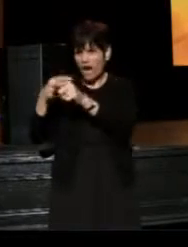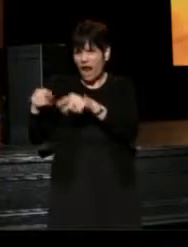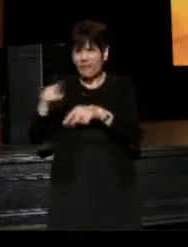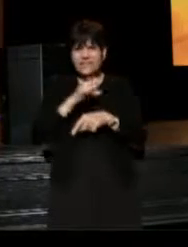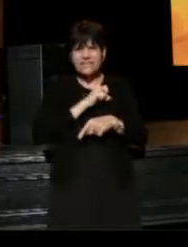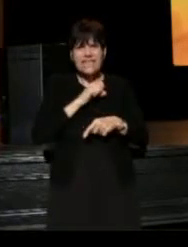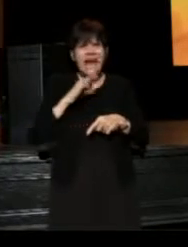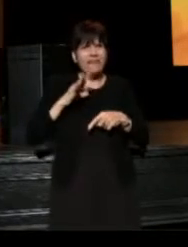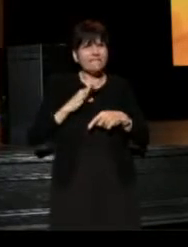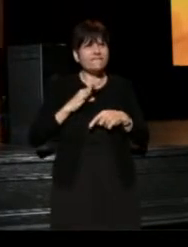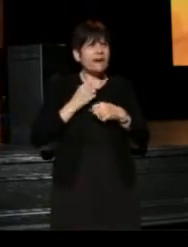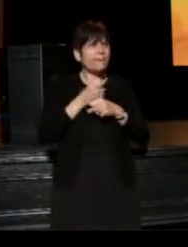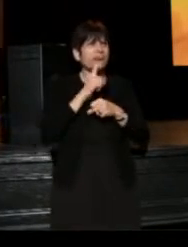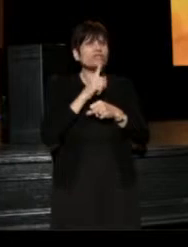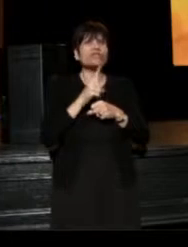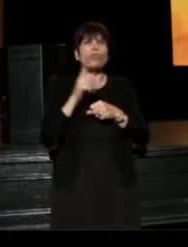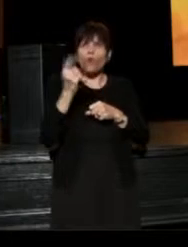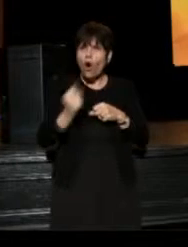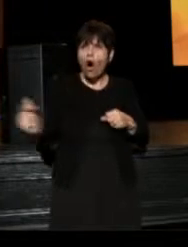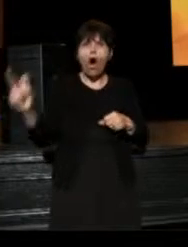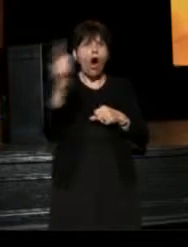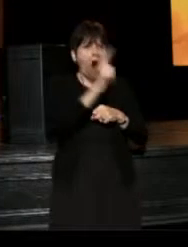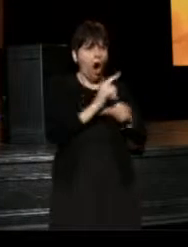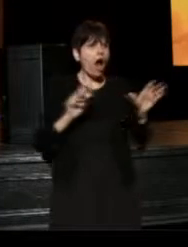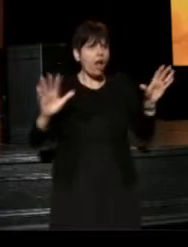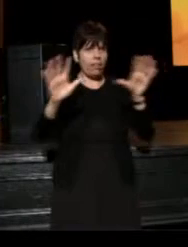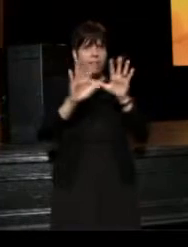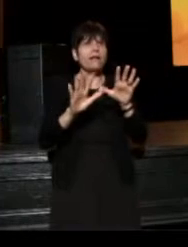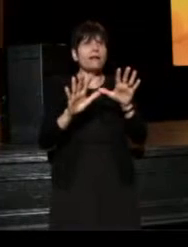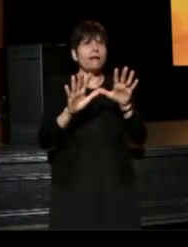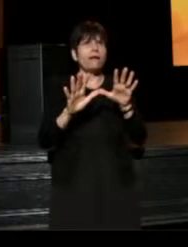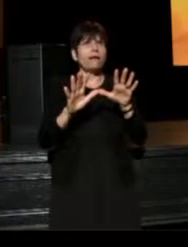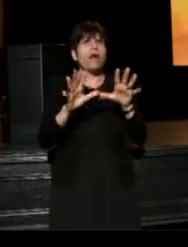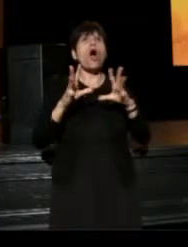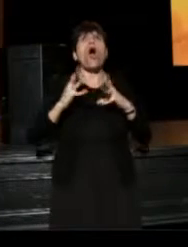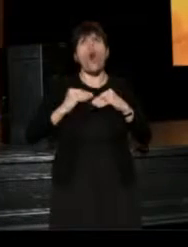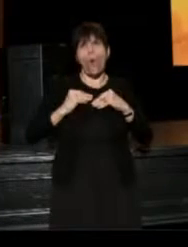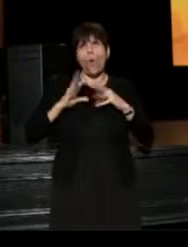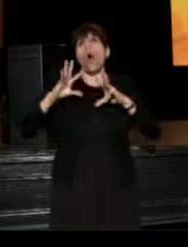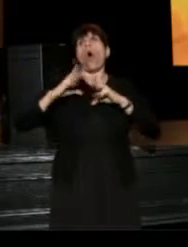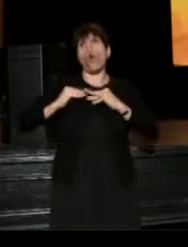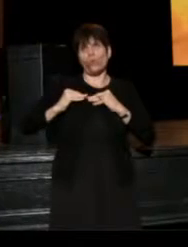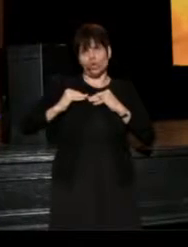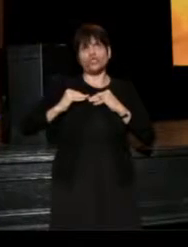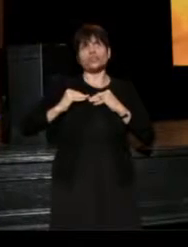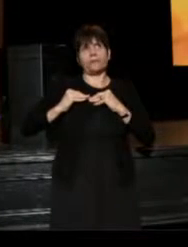and make sure we are all have ownership over the seasons that are being planned.